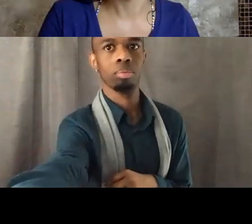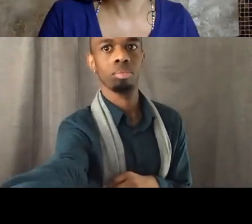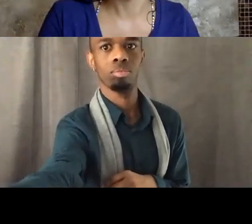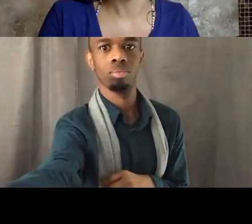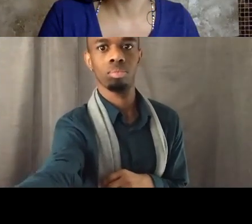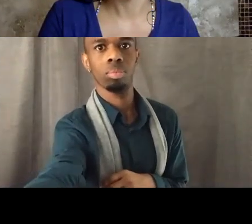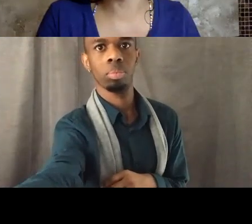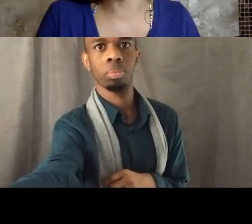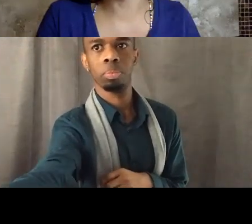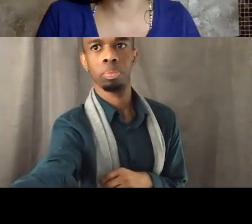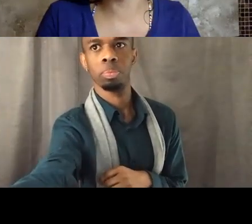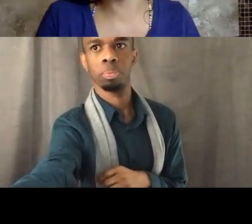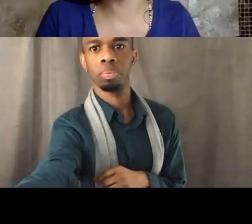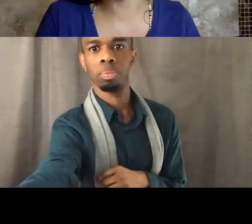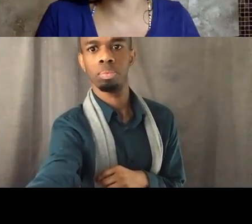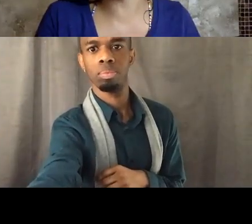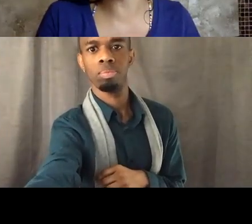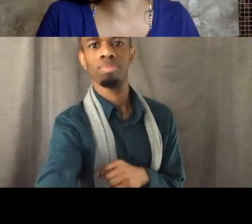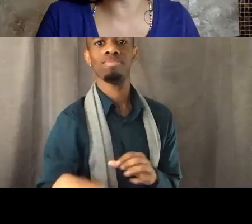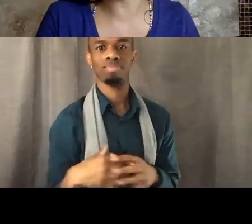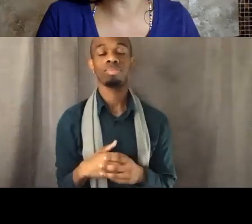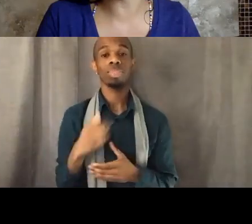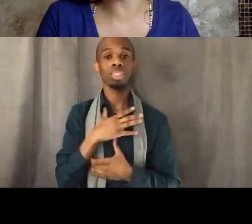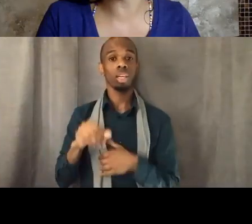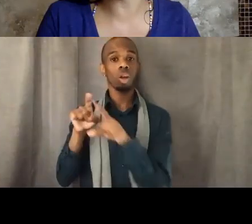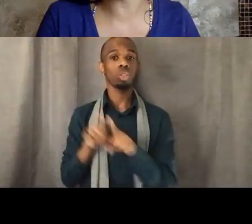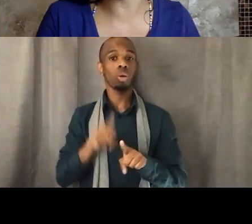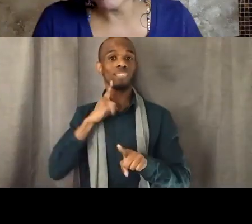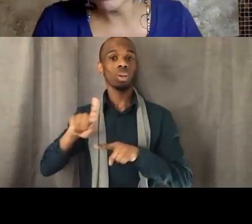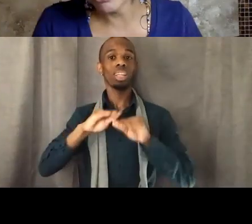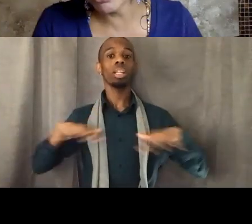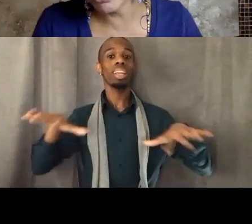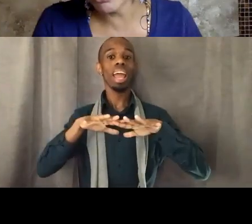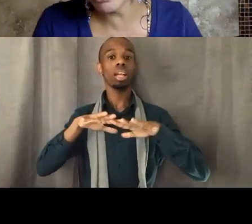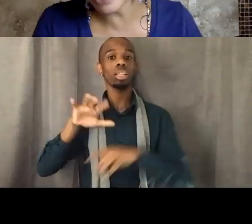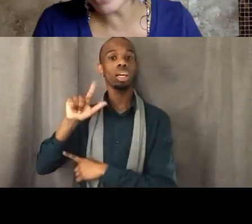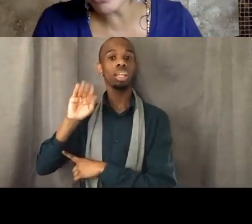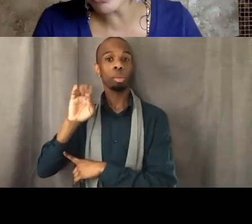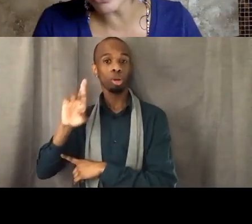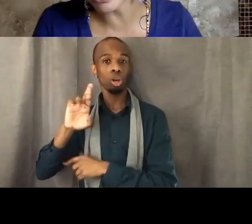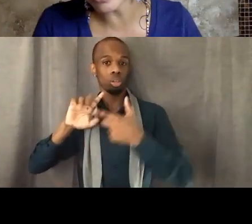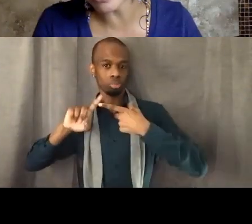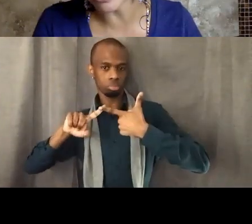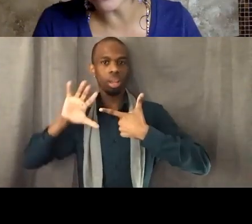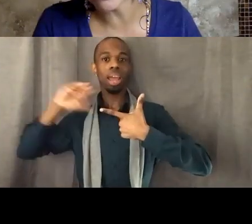Land, Labor and Life Acknowledgement. And who can start us off?